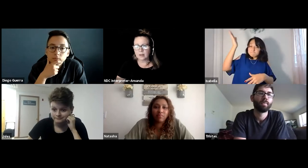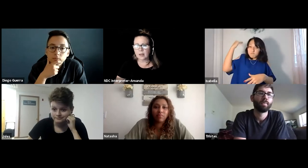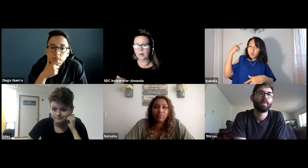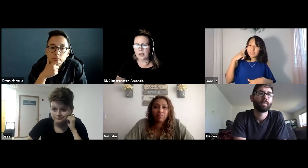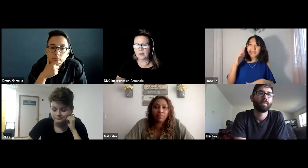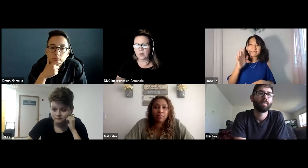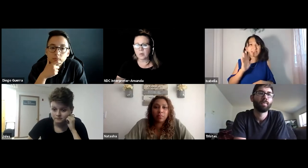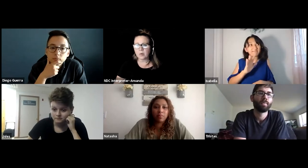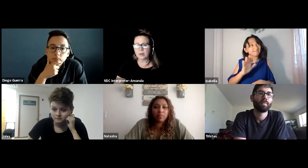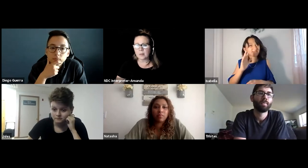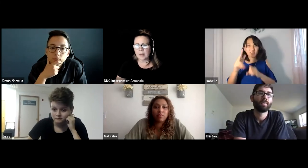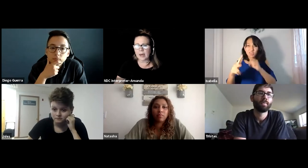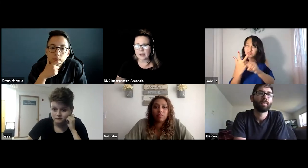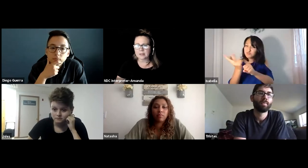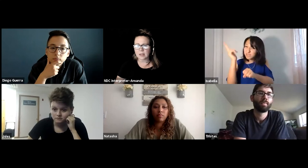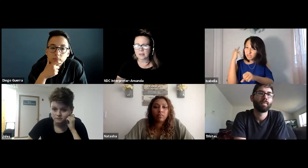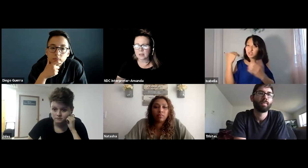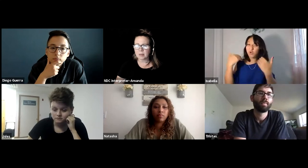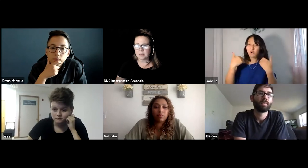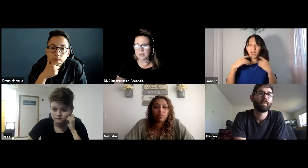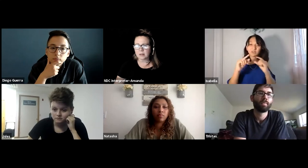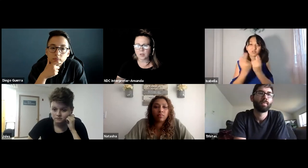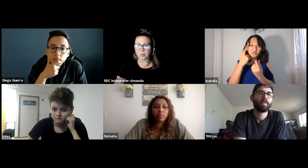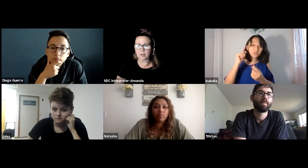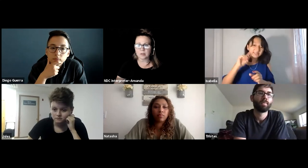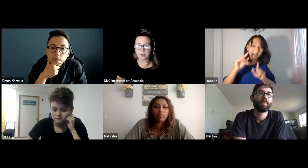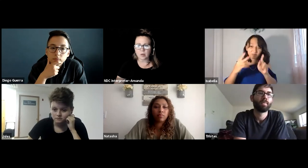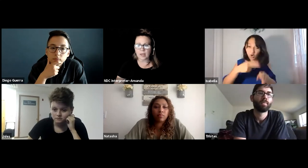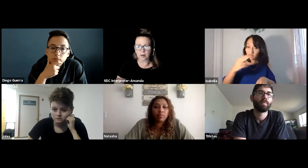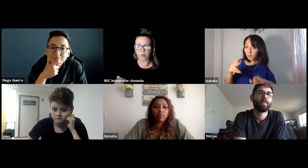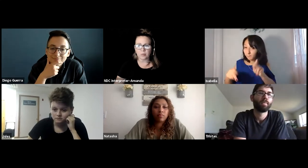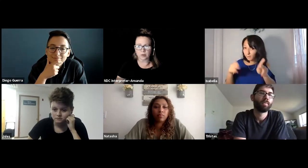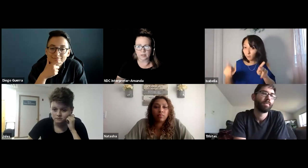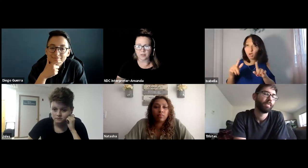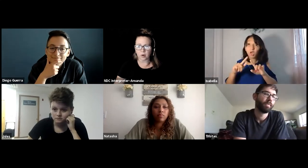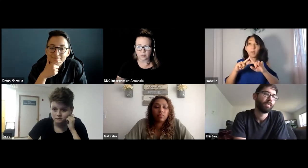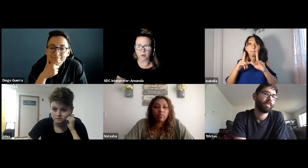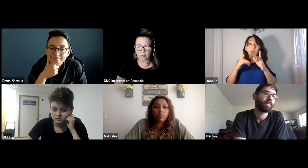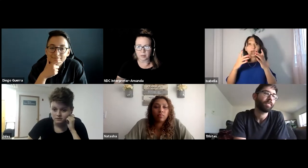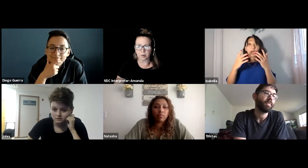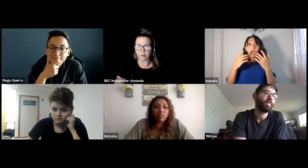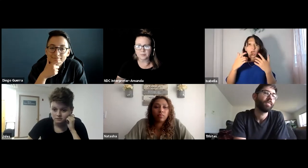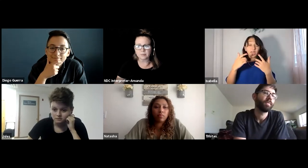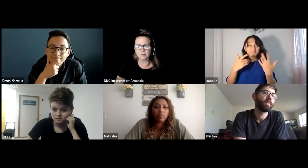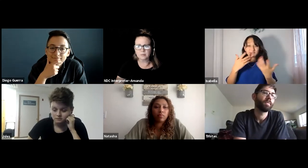Now, I know in the past, I think maybe like three years ago, they had a group for Deaf and Hard of Hearing people.